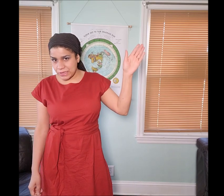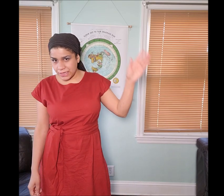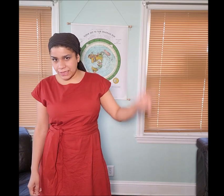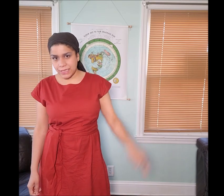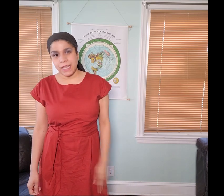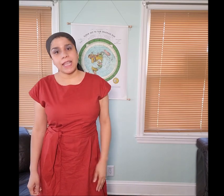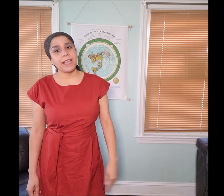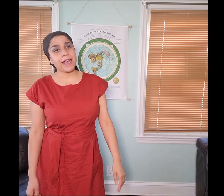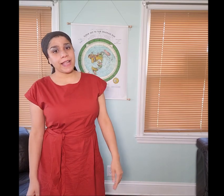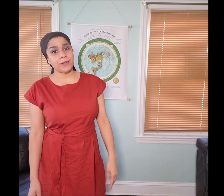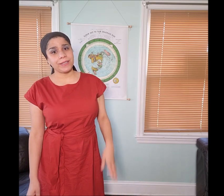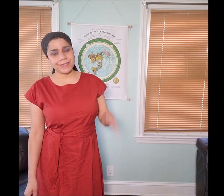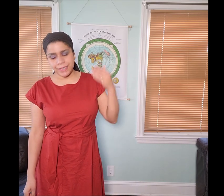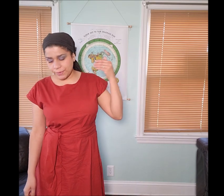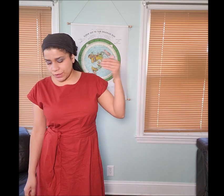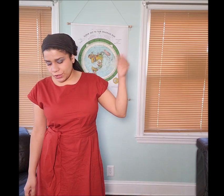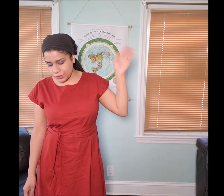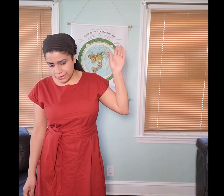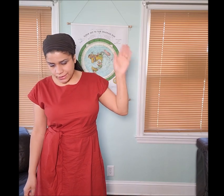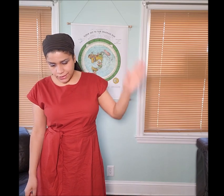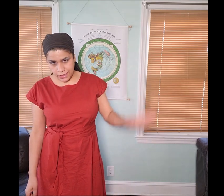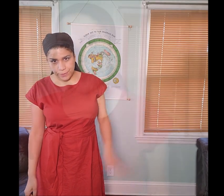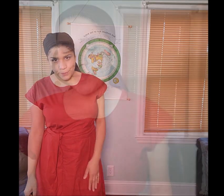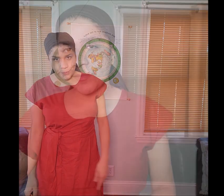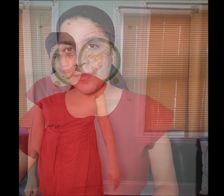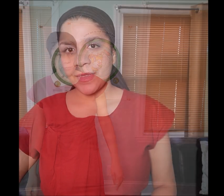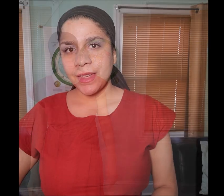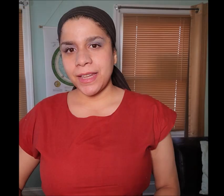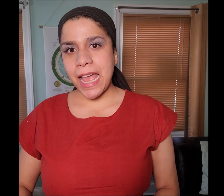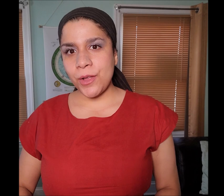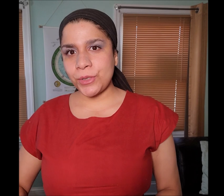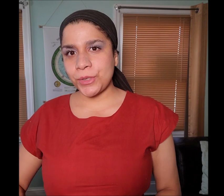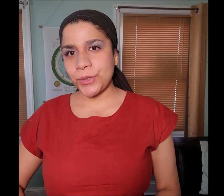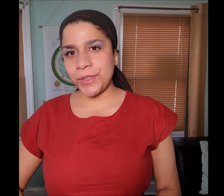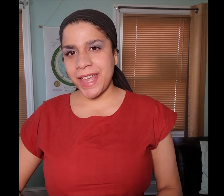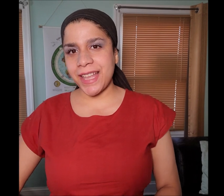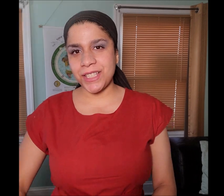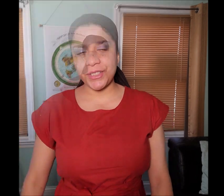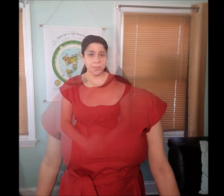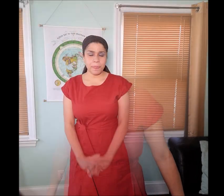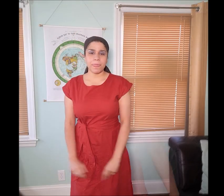An idol is a useless thing. Now to show you the hand gestures.